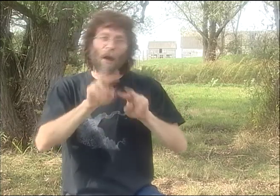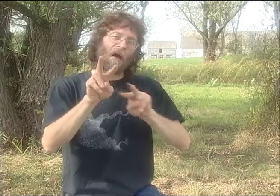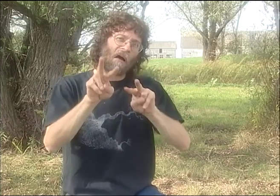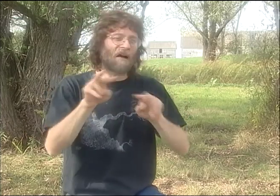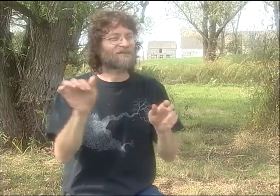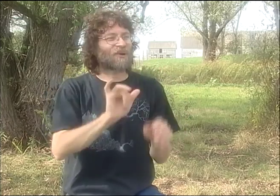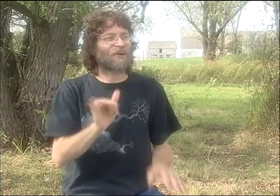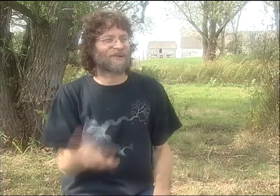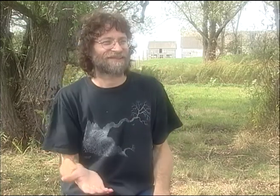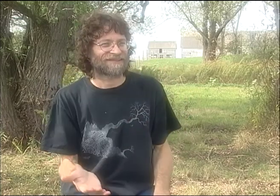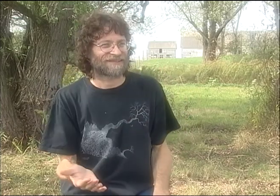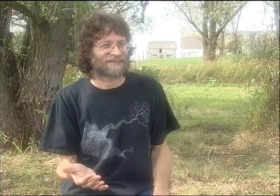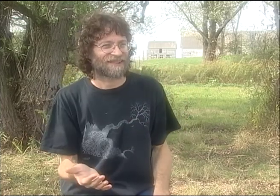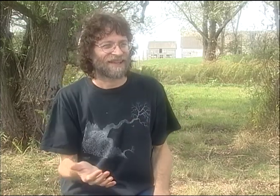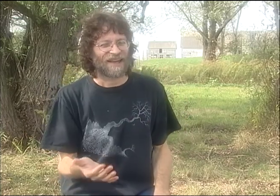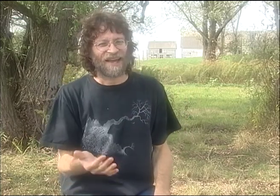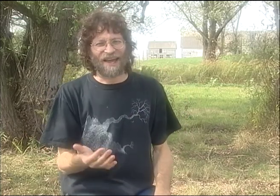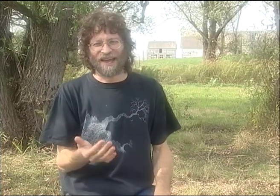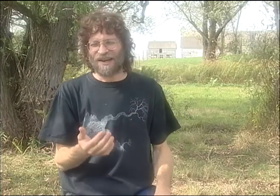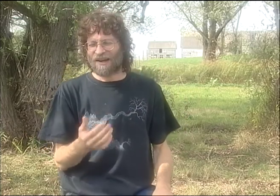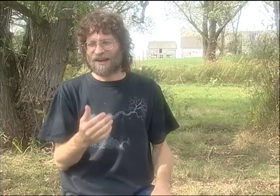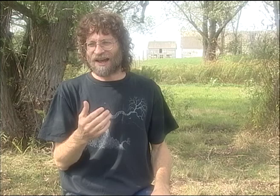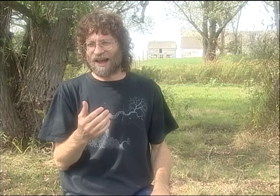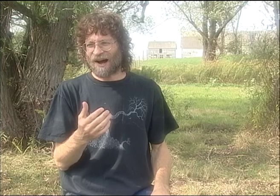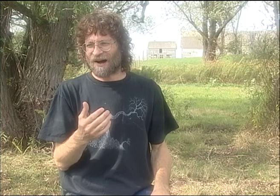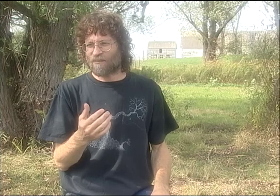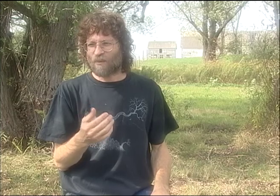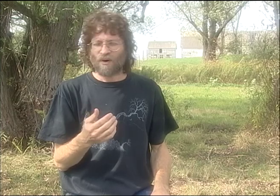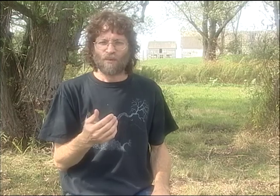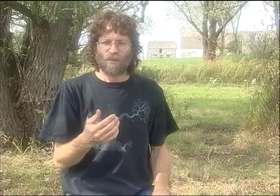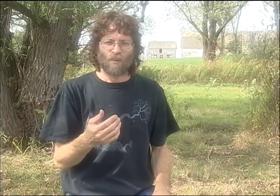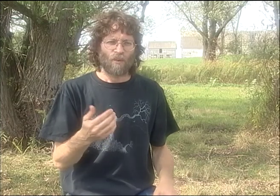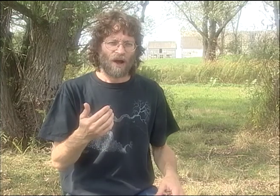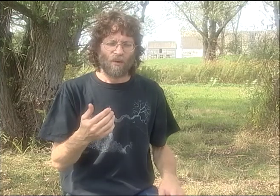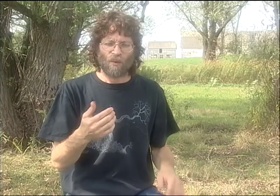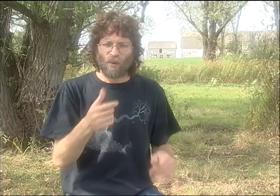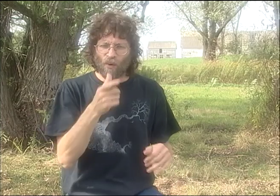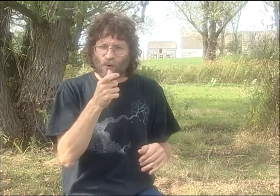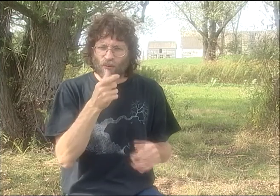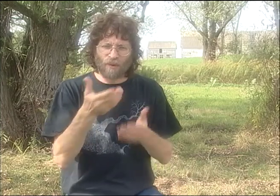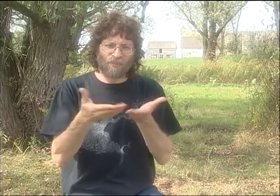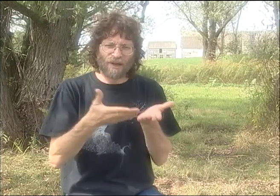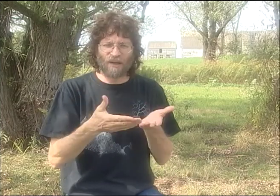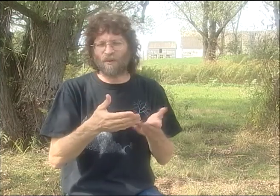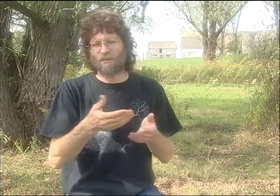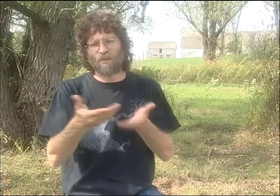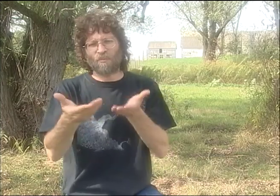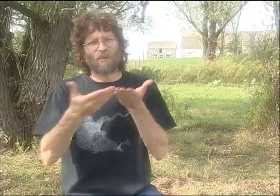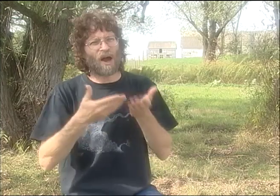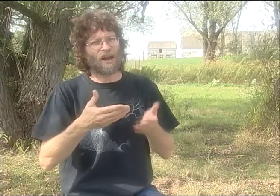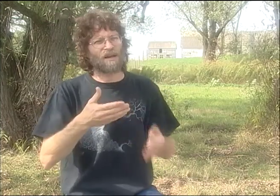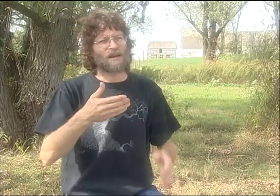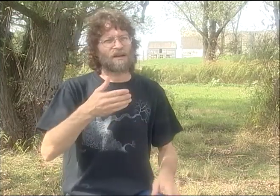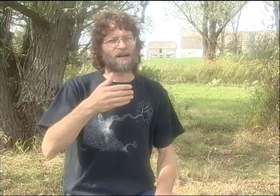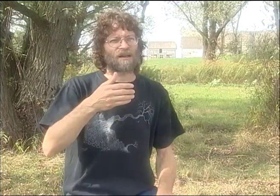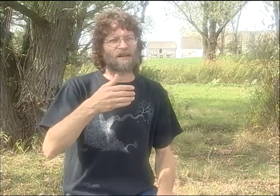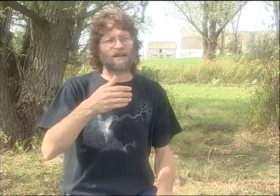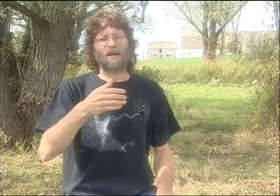AND WE HAD HEARING POETS COME TO THESE PERFORMANCES AS WELL AS DEAF PEOPLE. SO THE AUDIENCES WERE MIXED.